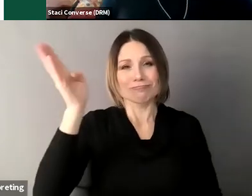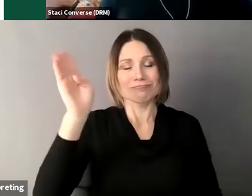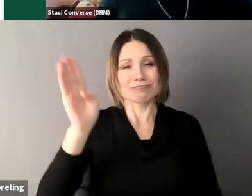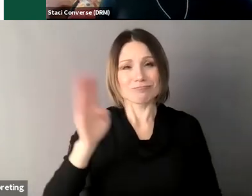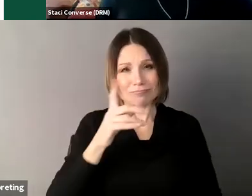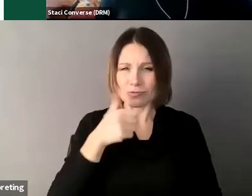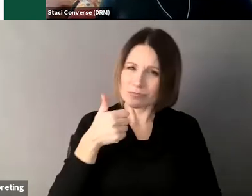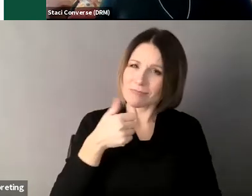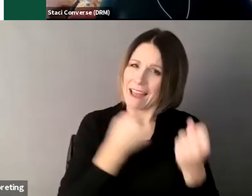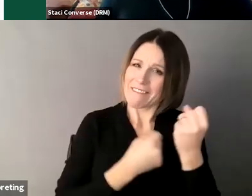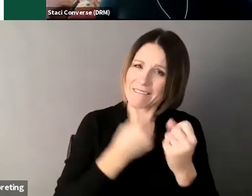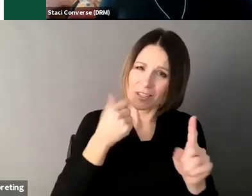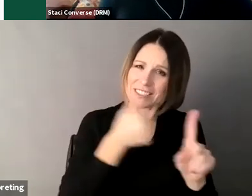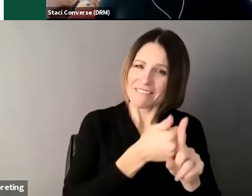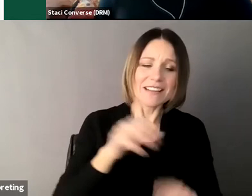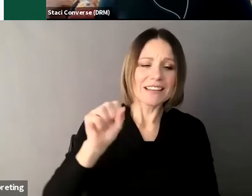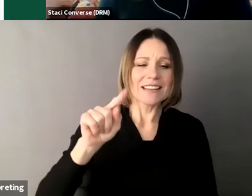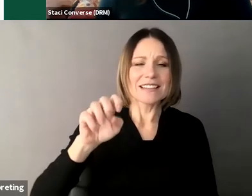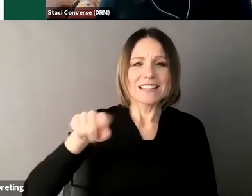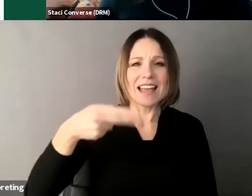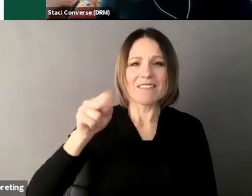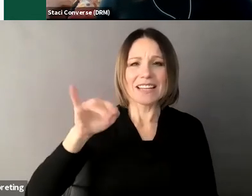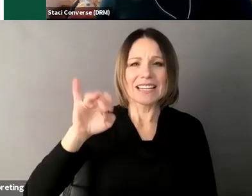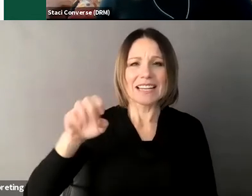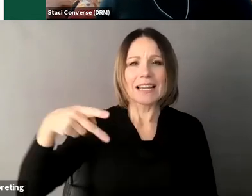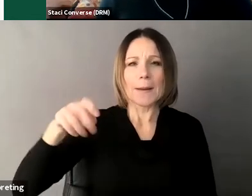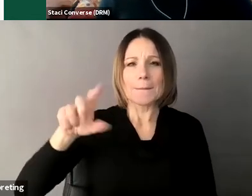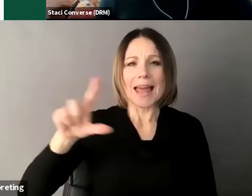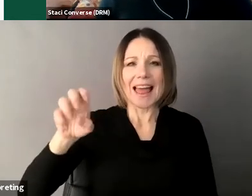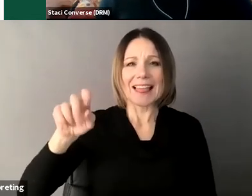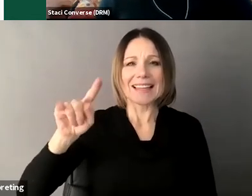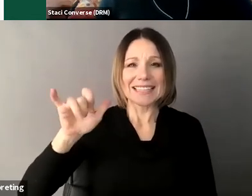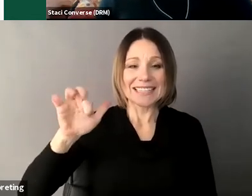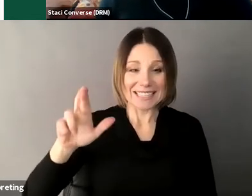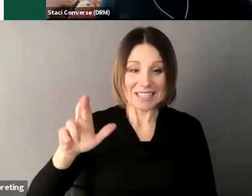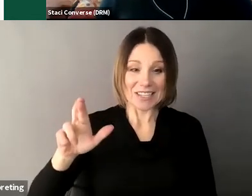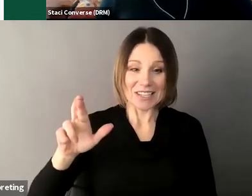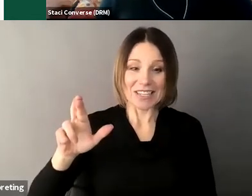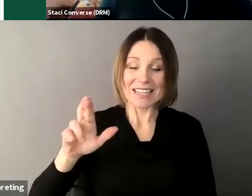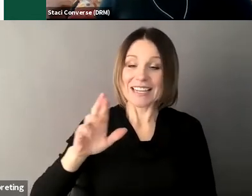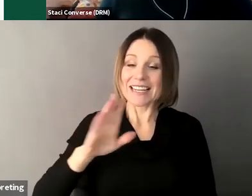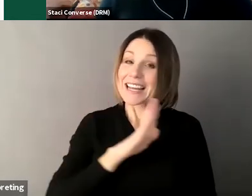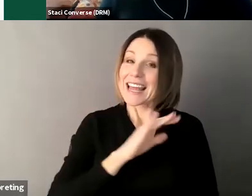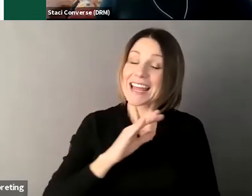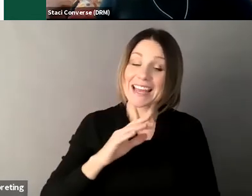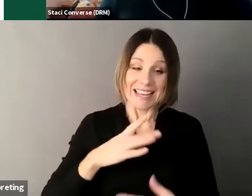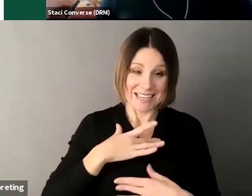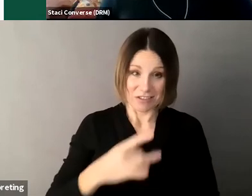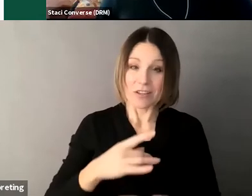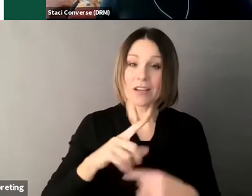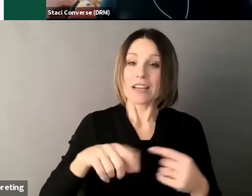um and her last name is not a coincidence um she said when she testified back, um,